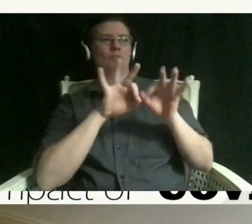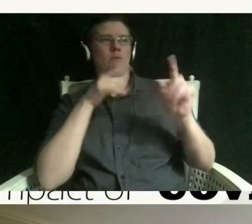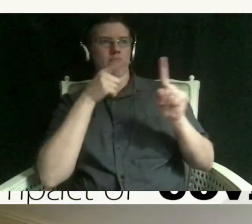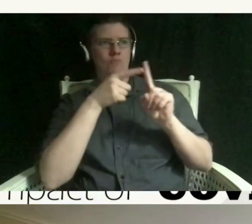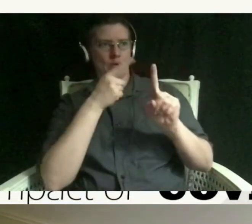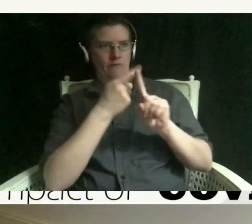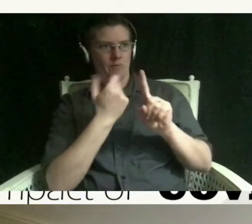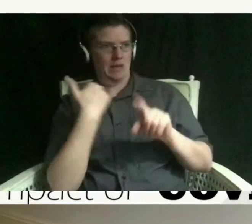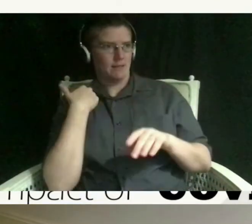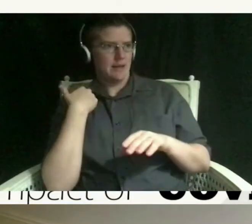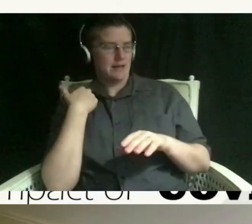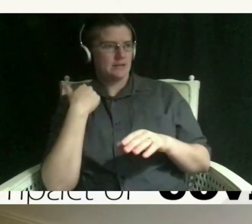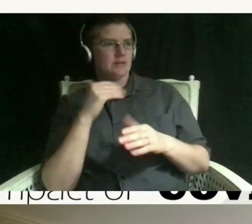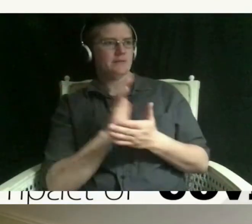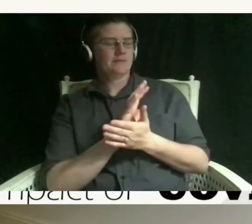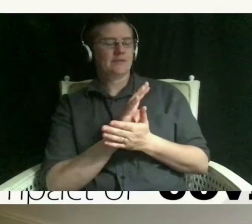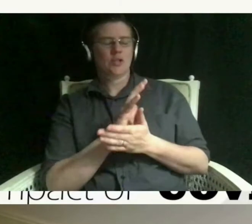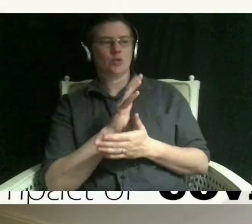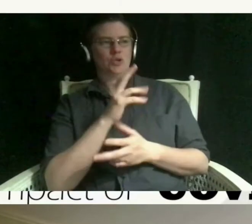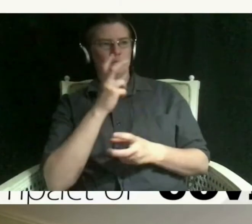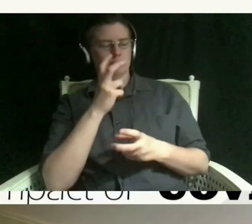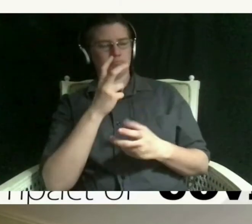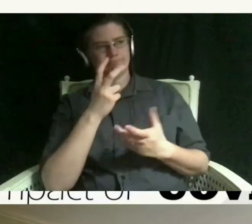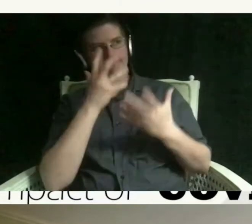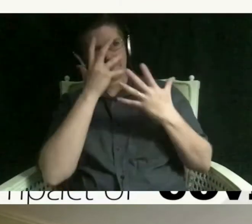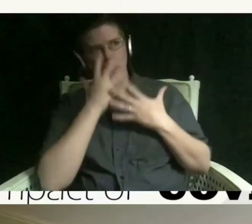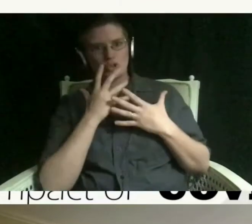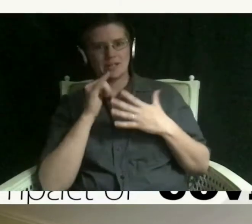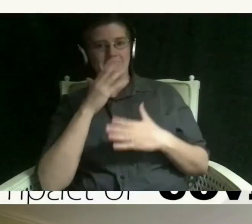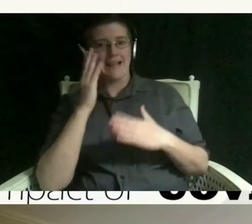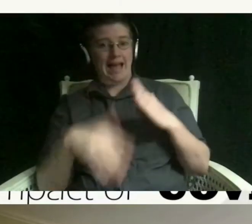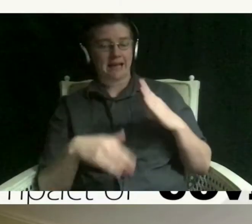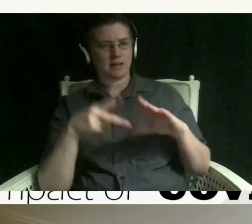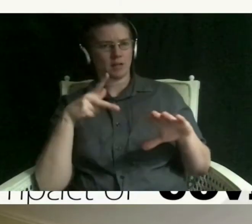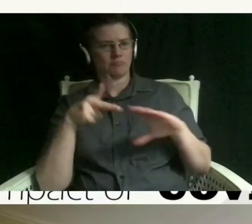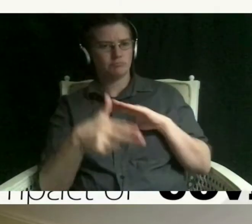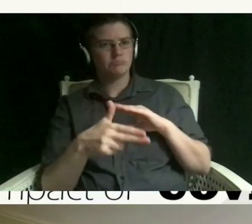unfortunate that the variant got cut off actually there's a couple of really important points